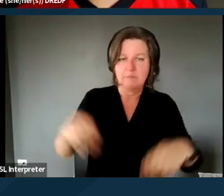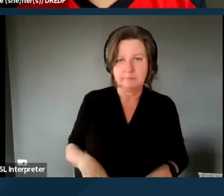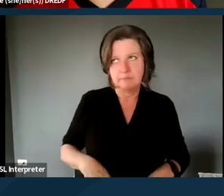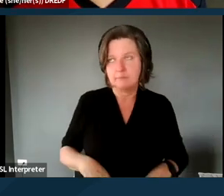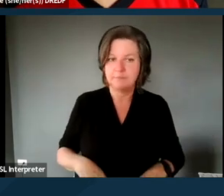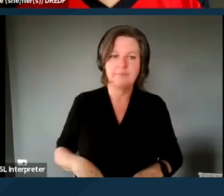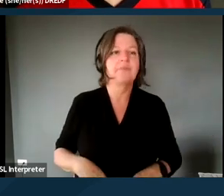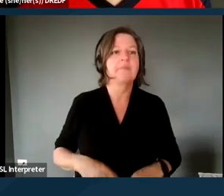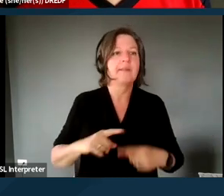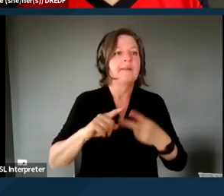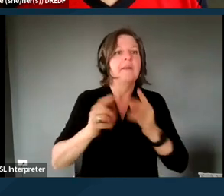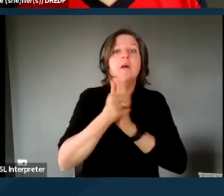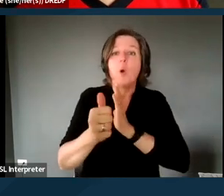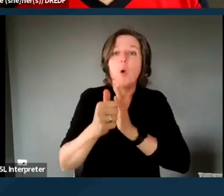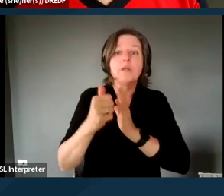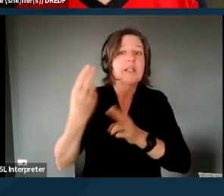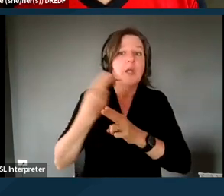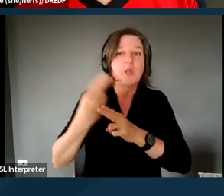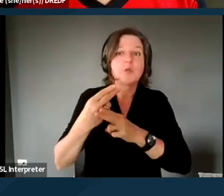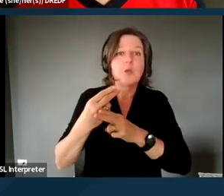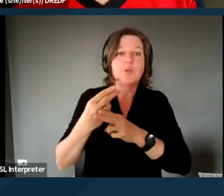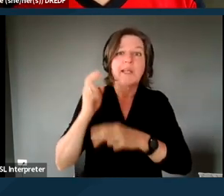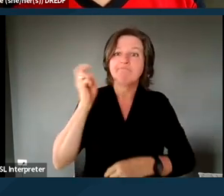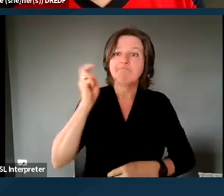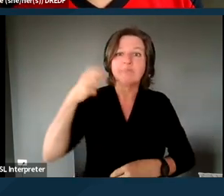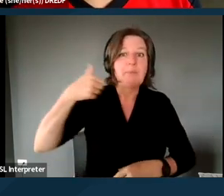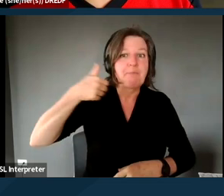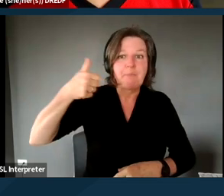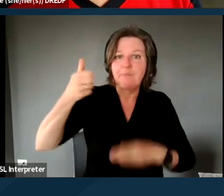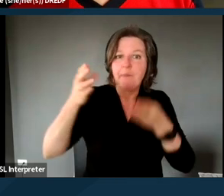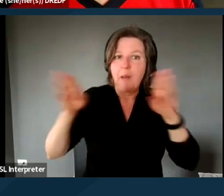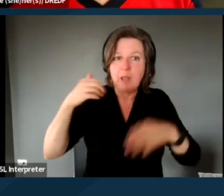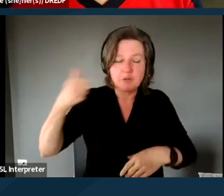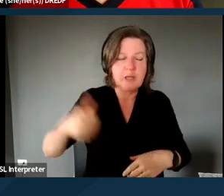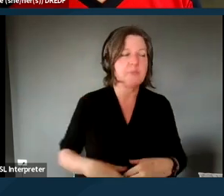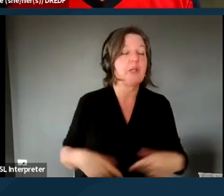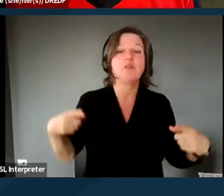Skills using public transportation, conflict resolution, interpersonal relationships,